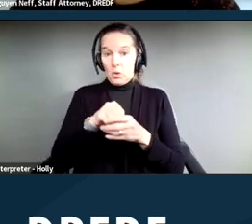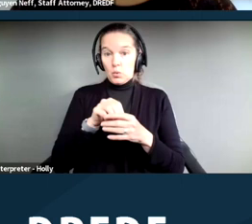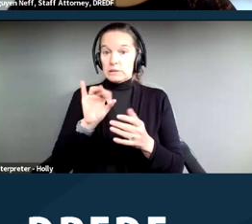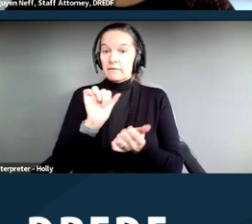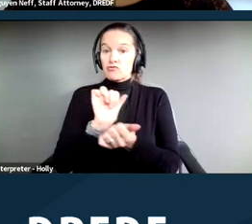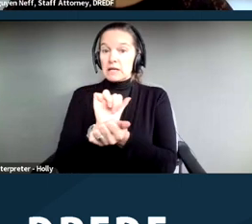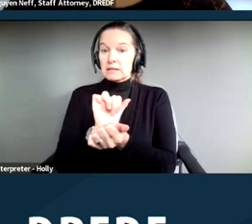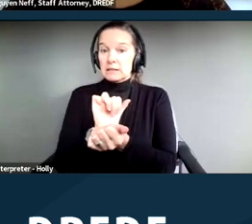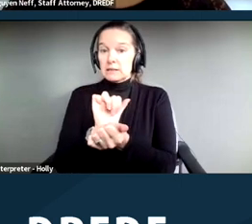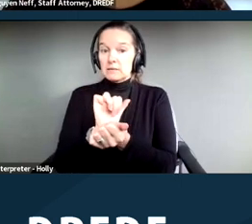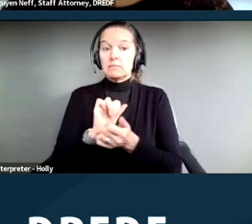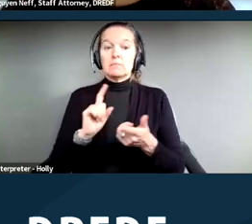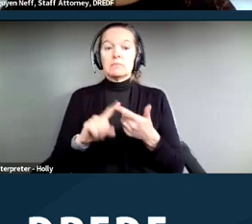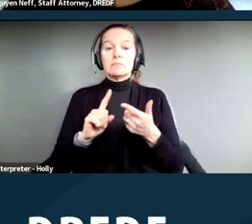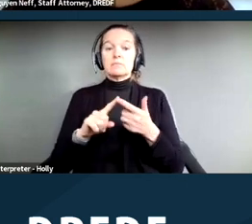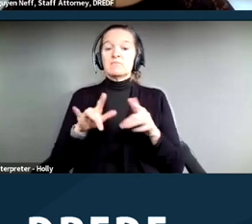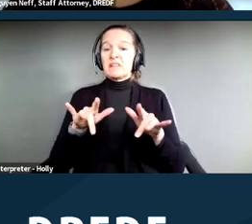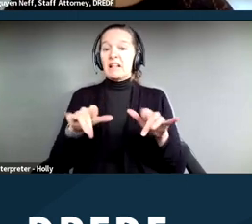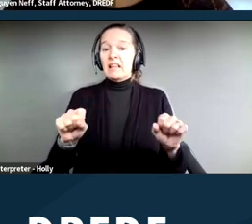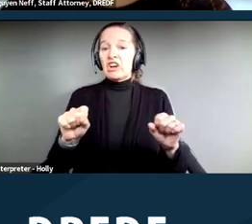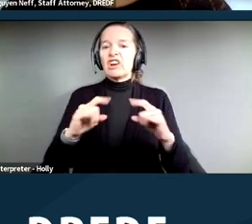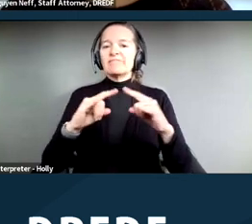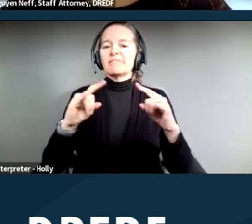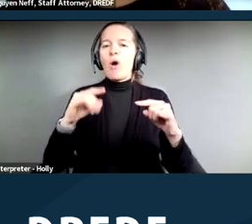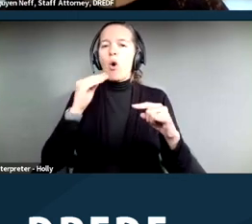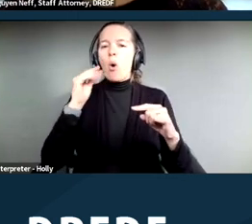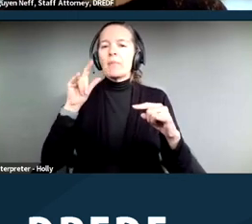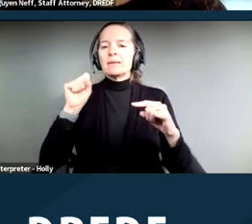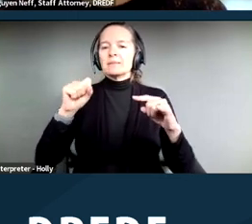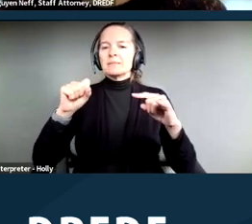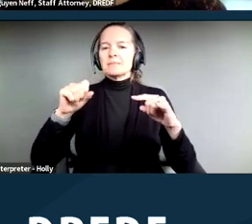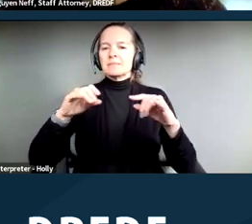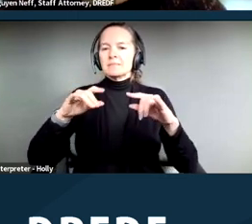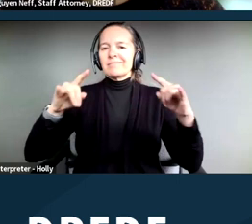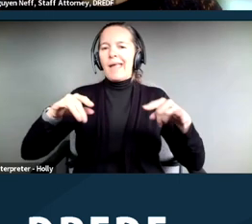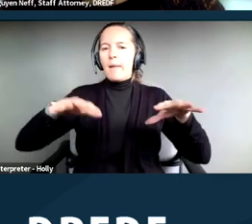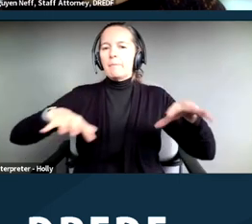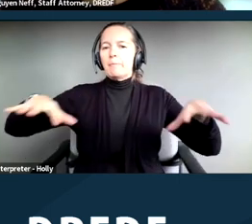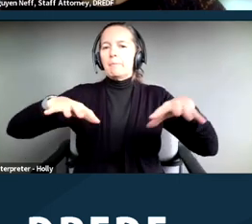encampment clearings, and other services that unhoused people might receive from